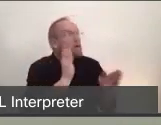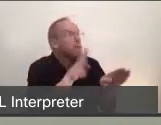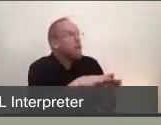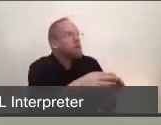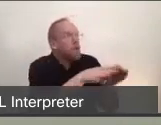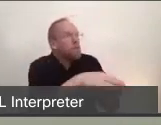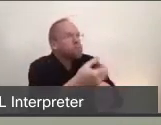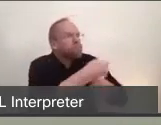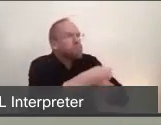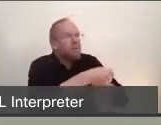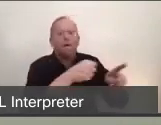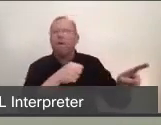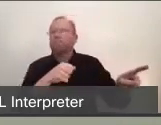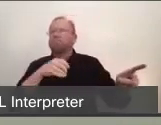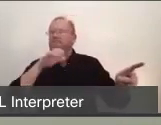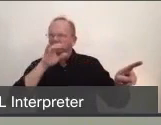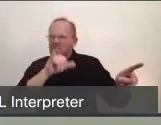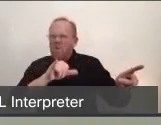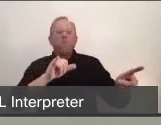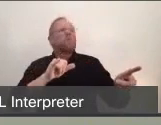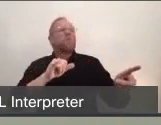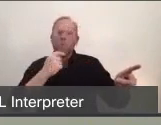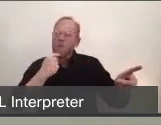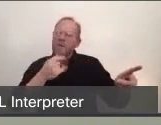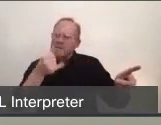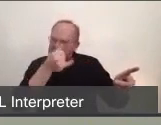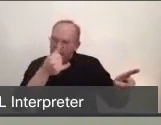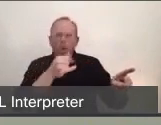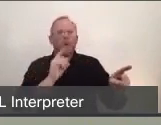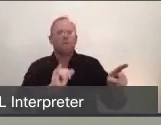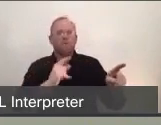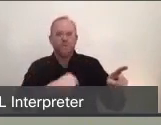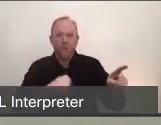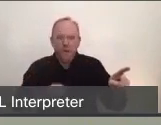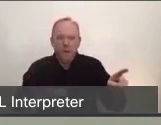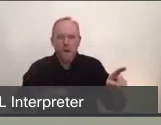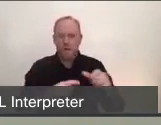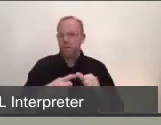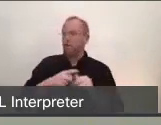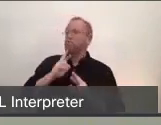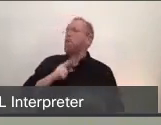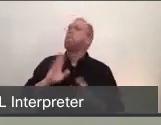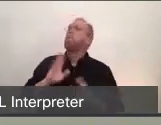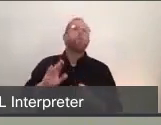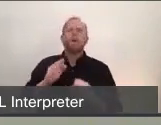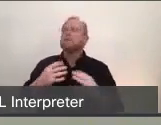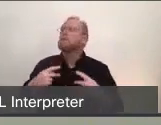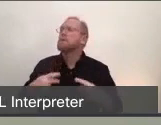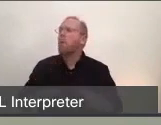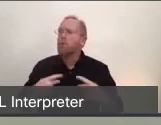that this was very different than what was being reported out at that time. It was being reported as a pneumonia to be of concern, and of interest,